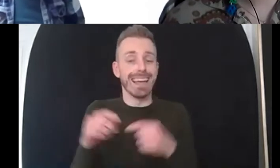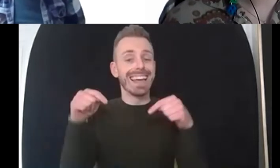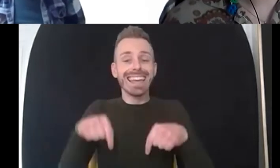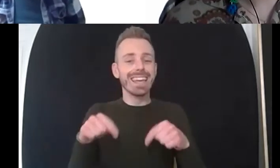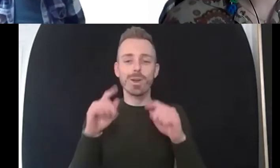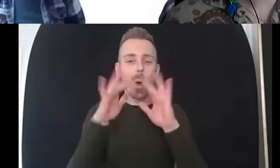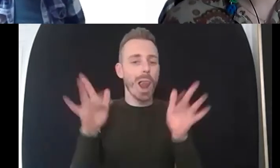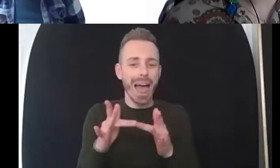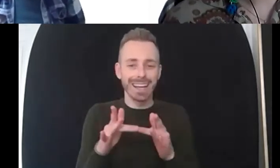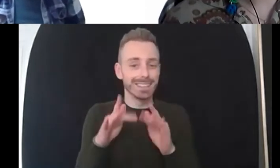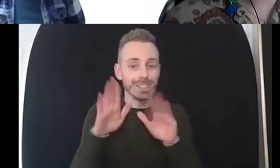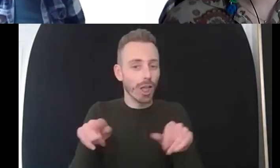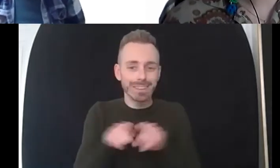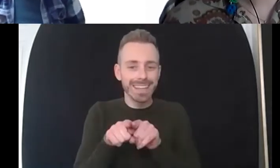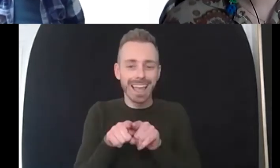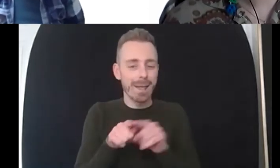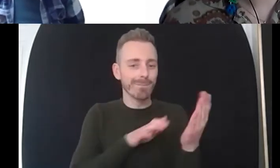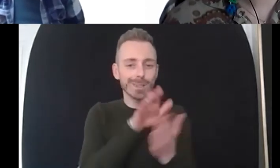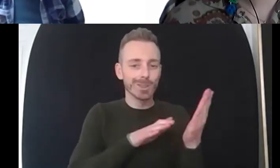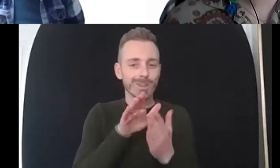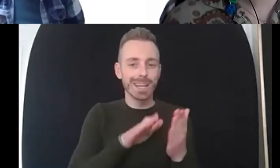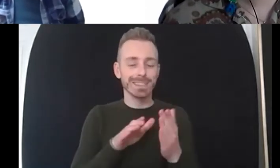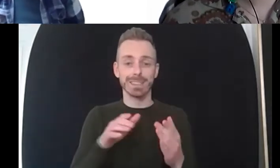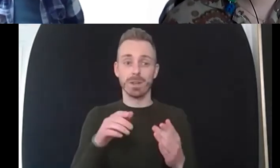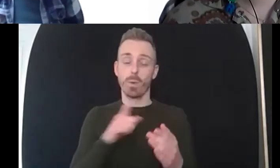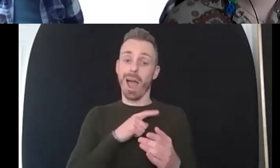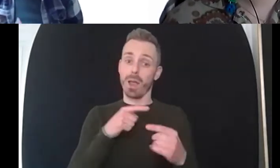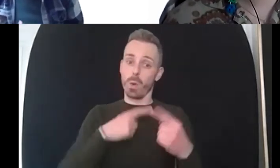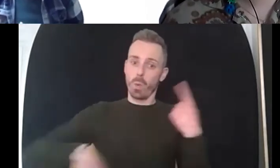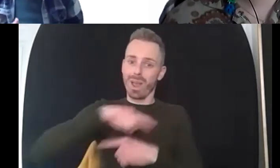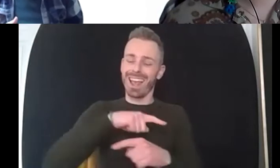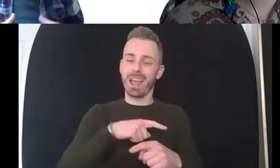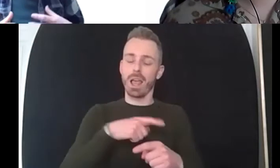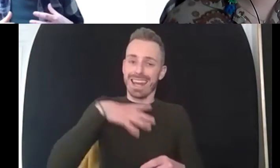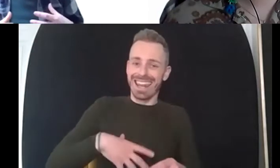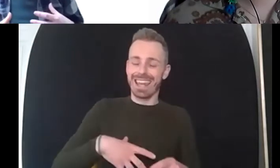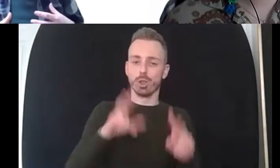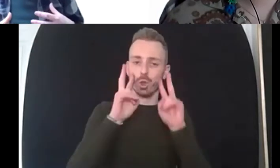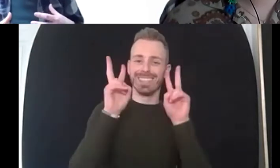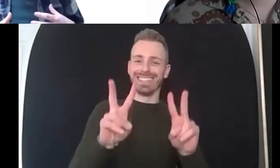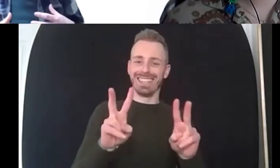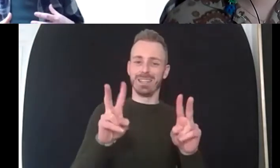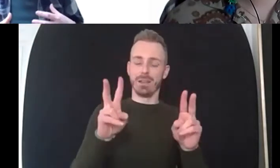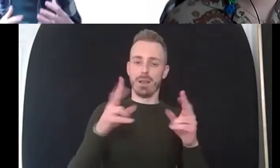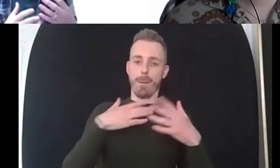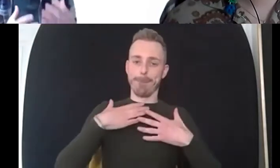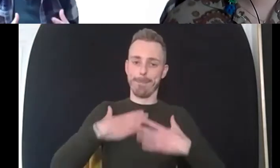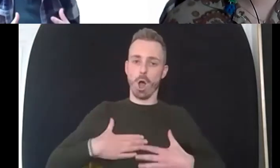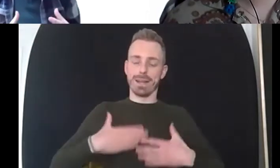but we need to read body language even if we're not hugging even if we're um not sat next to each